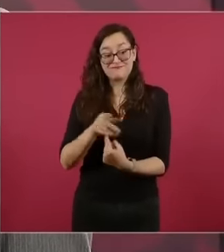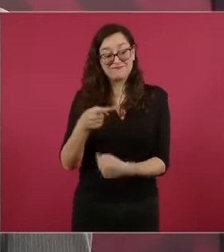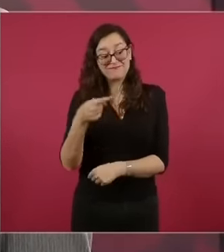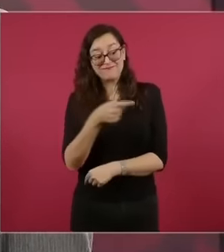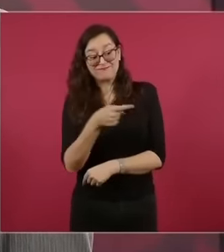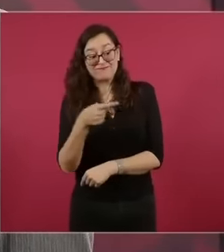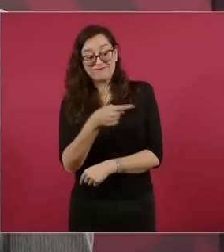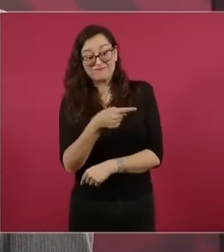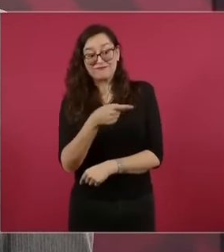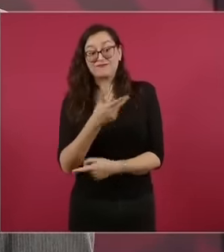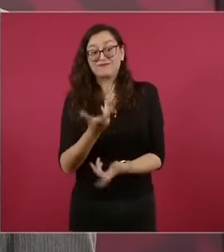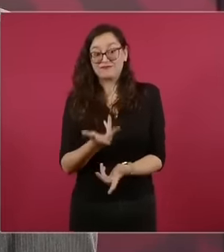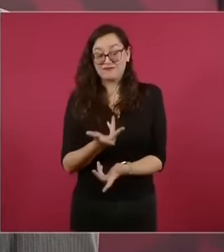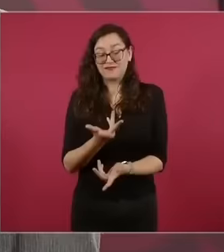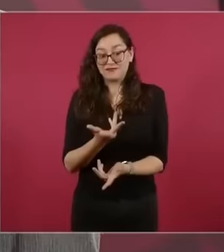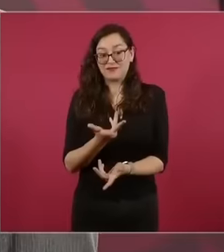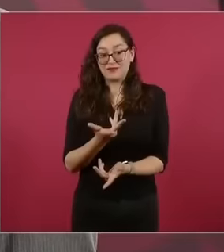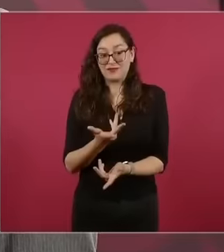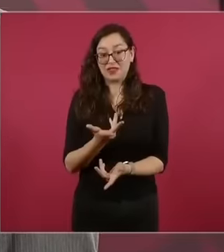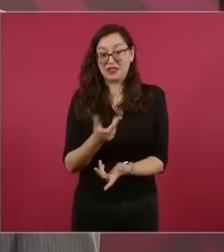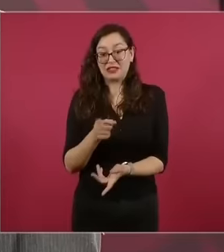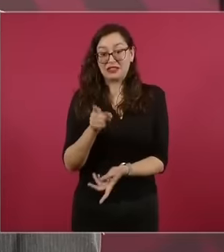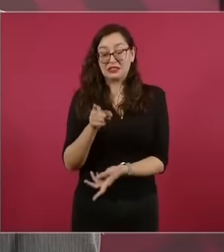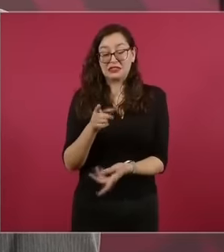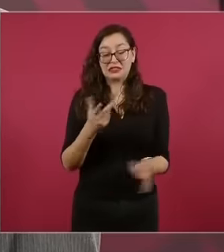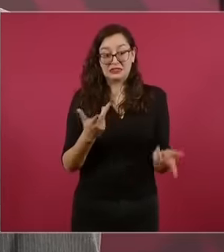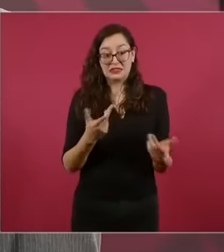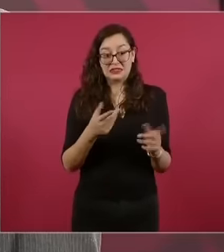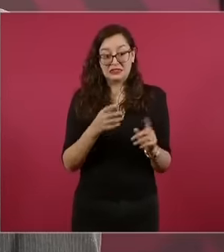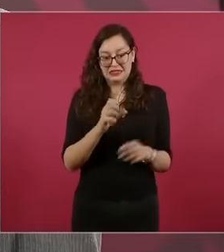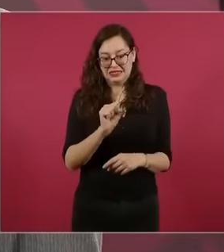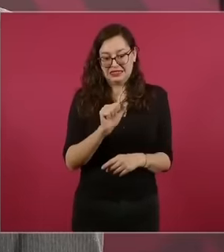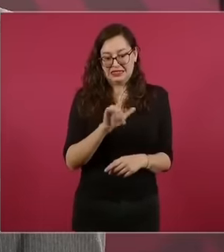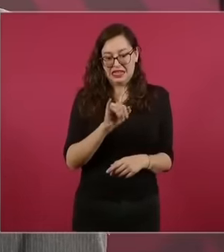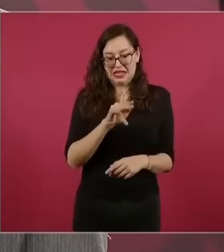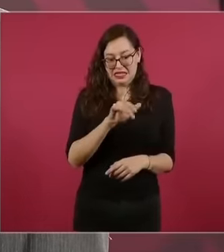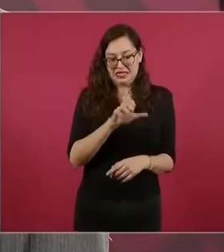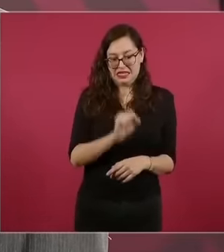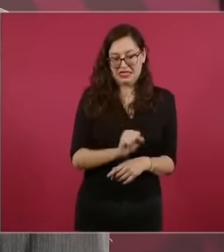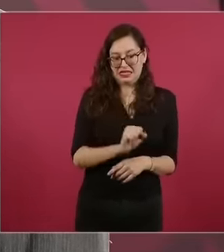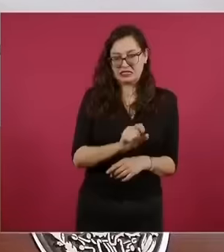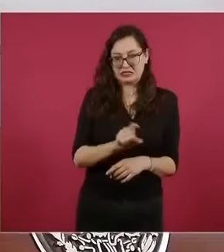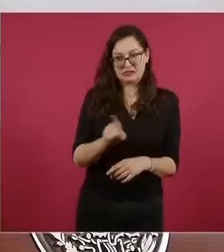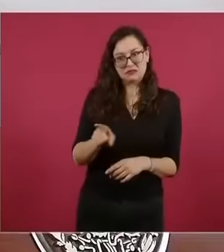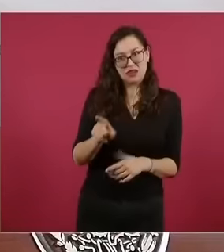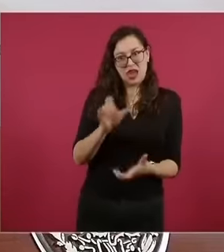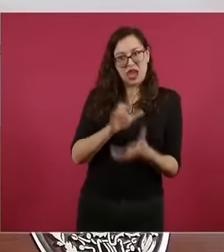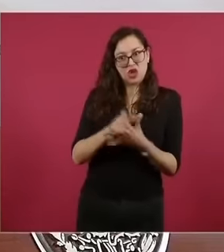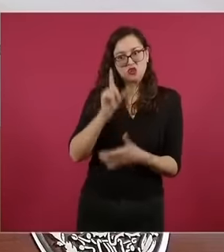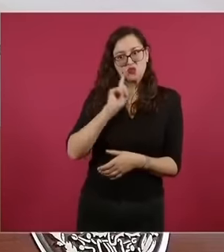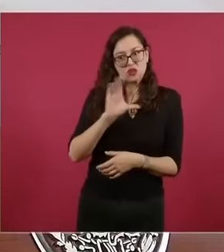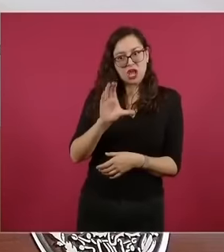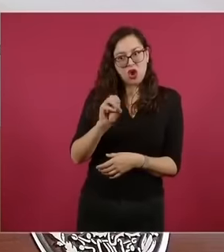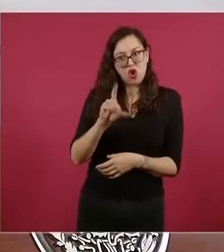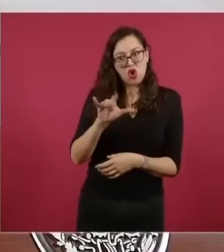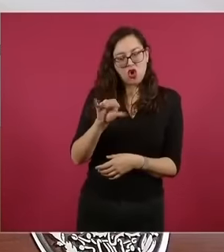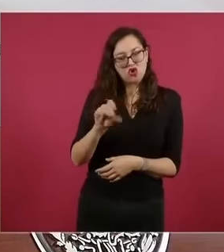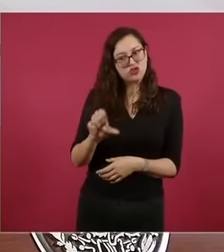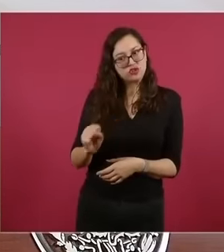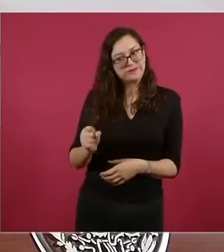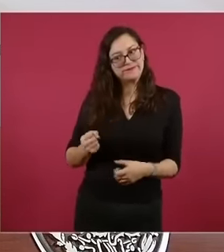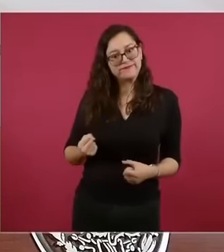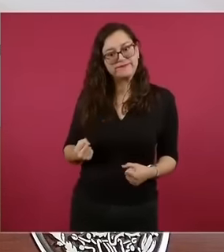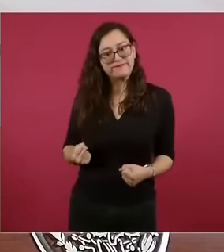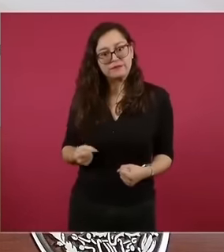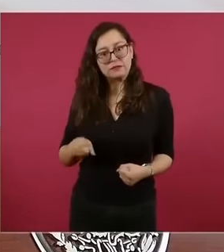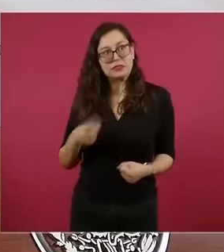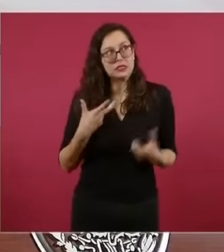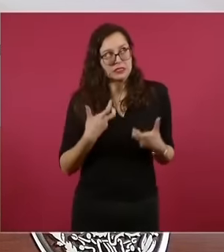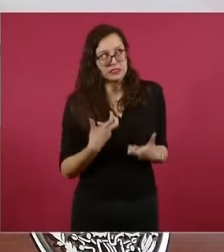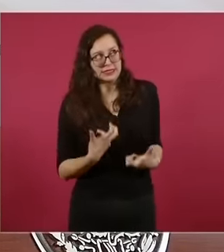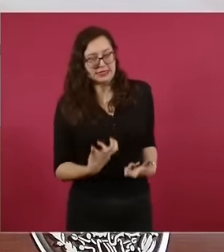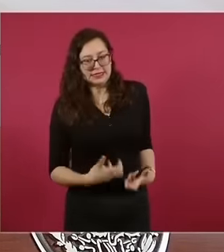The wife of the late Colosio was afraid of Salinas and the people close to Salinas and like